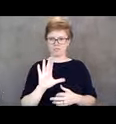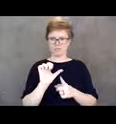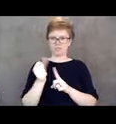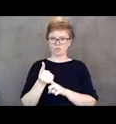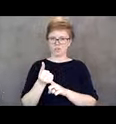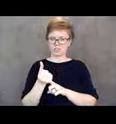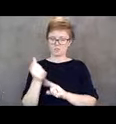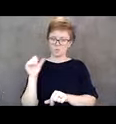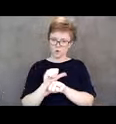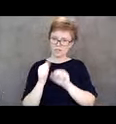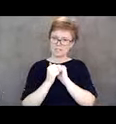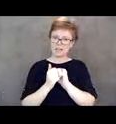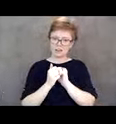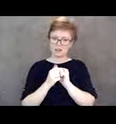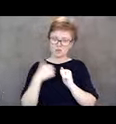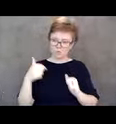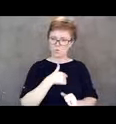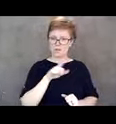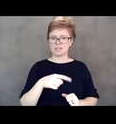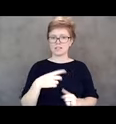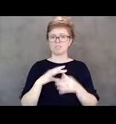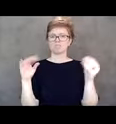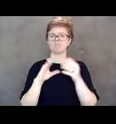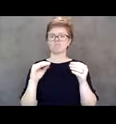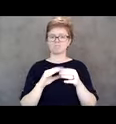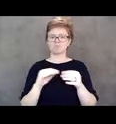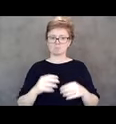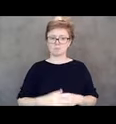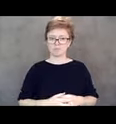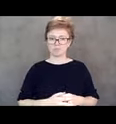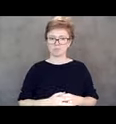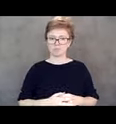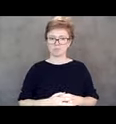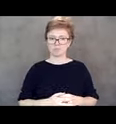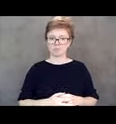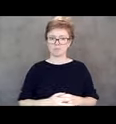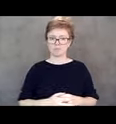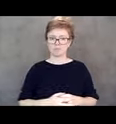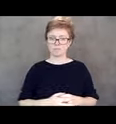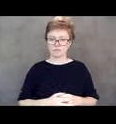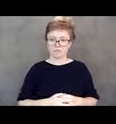We also were able to pass this around and get so many people 'cause we had GO! Bulletin and social media,